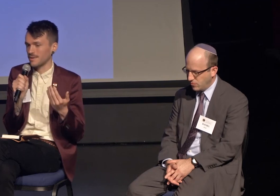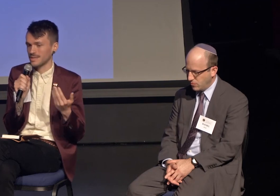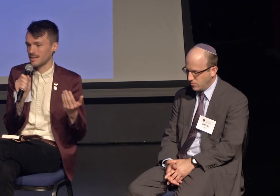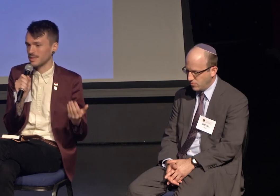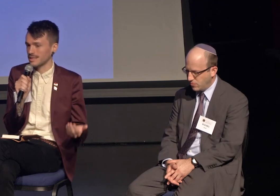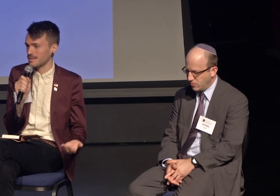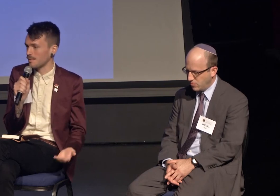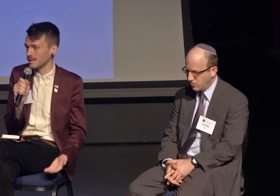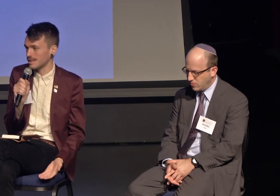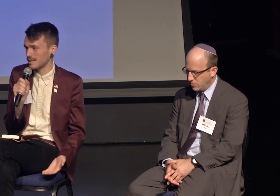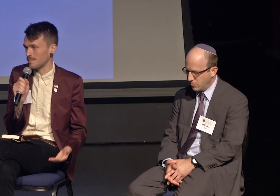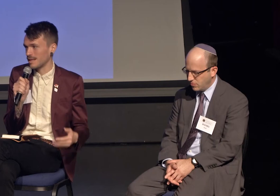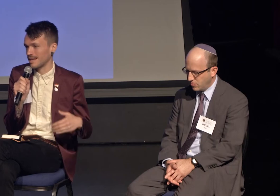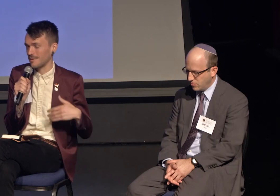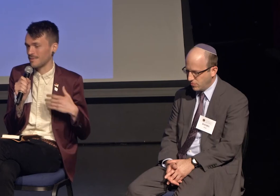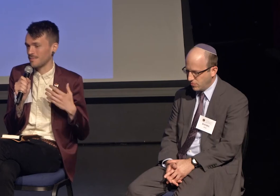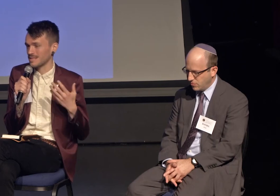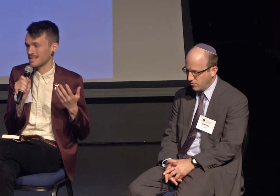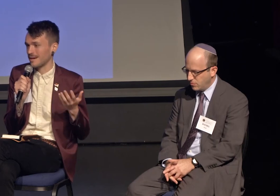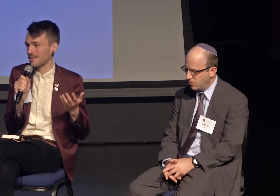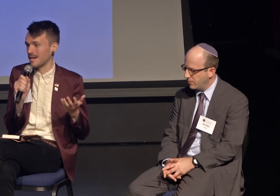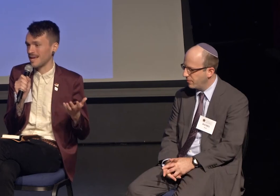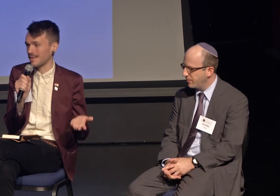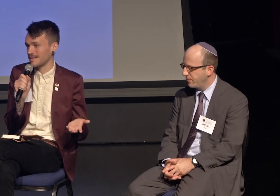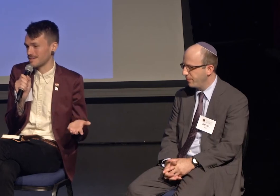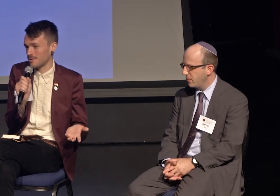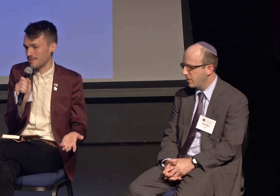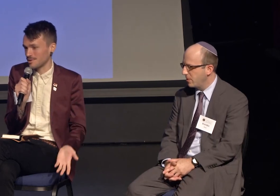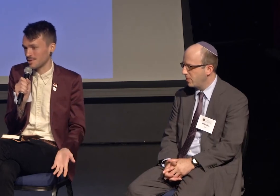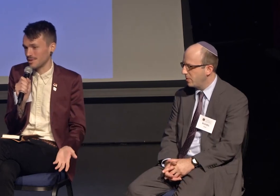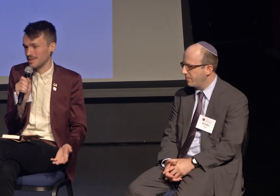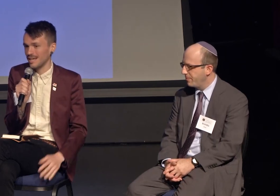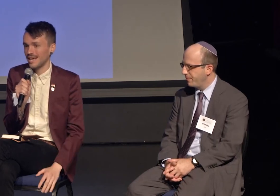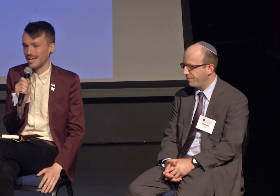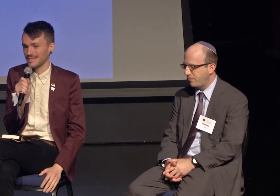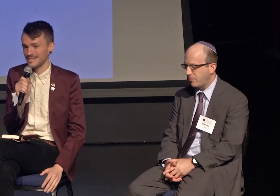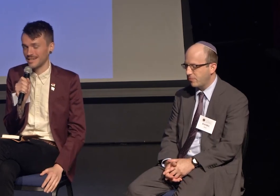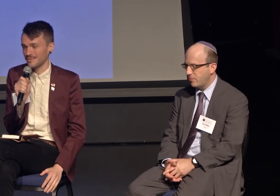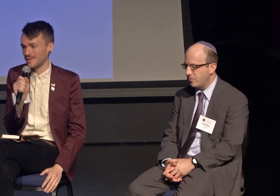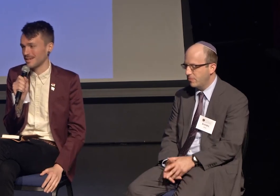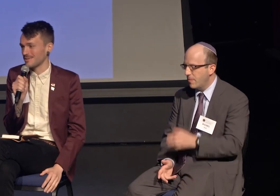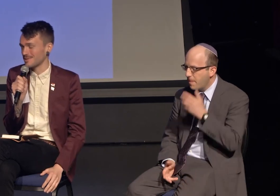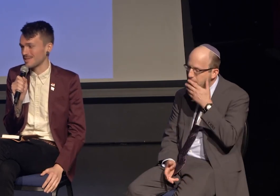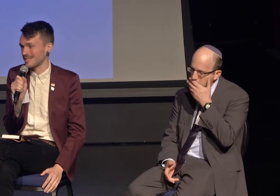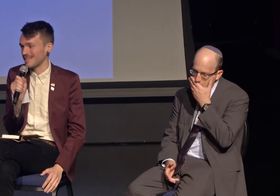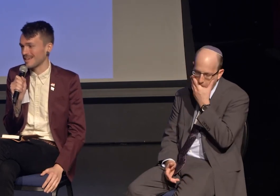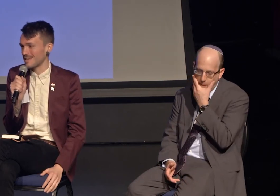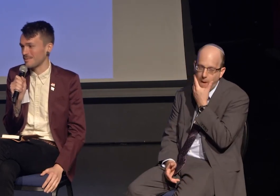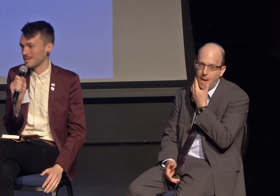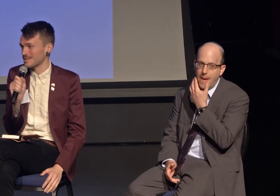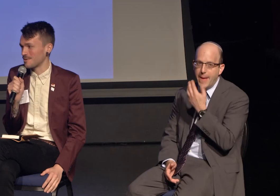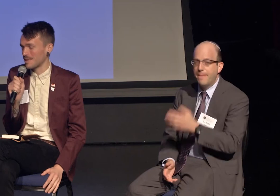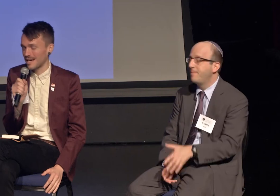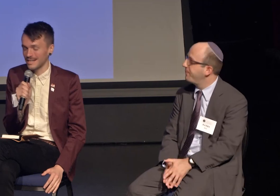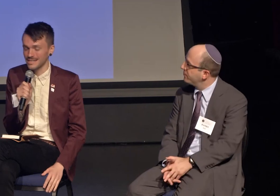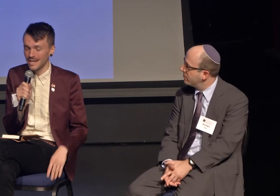or he'd be disappointed in me, I was now an atheist professional instead of a Christian like he once knew me as.